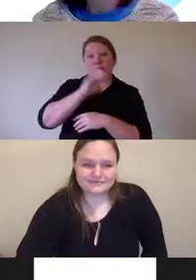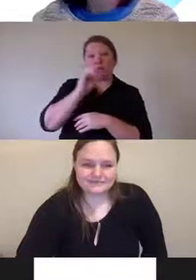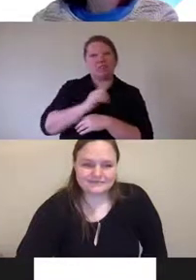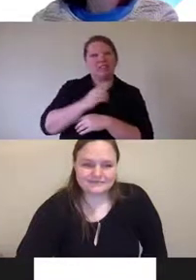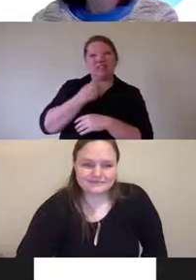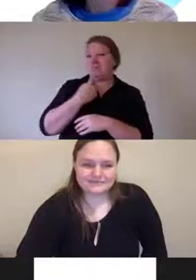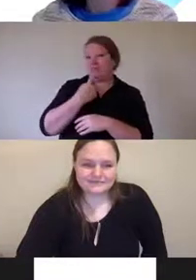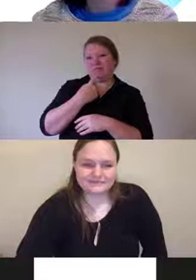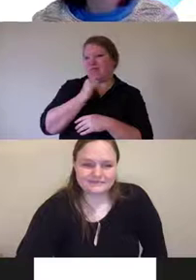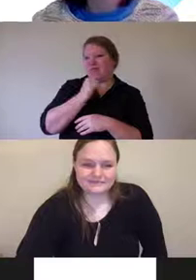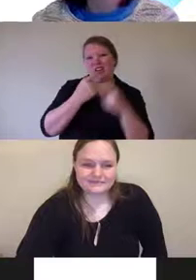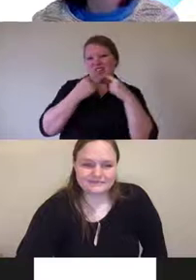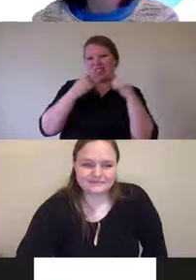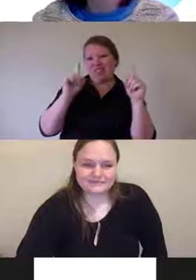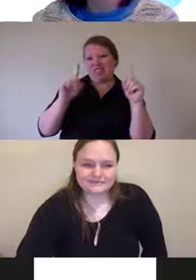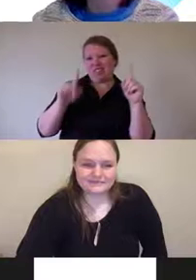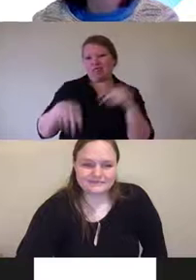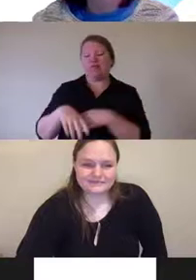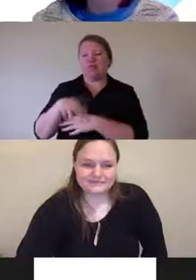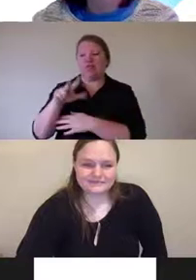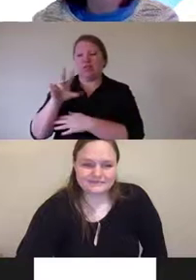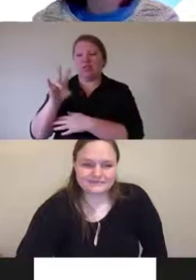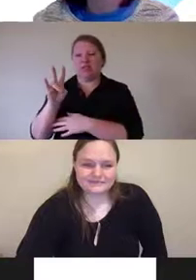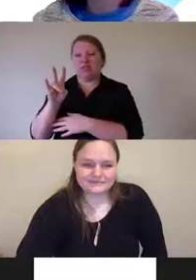and 37% said not effective at all.